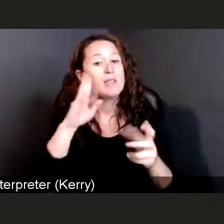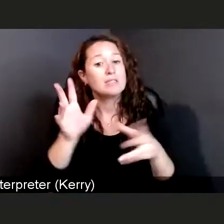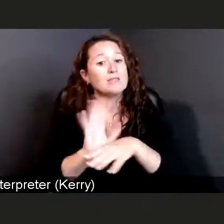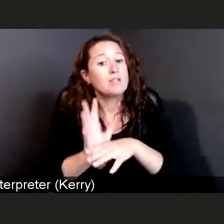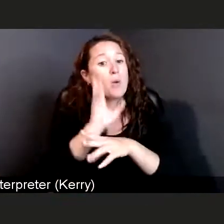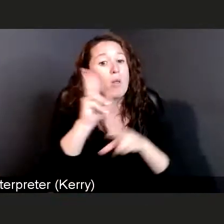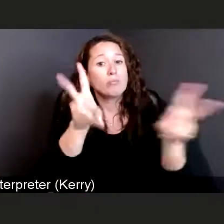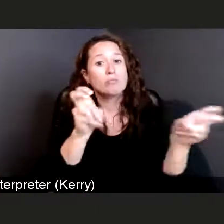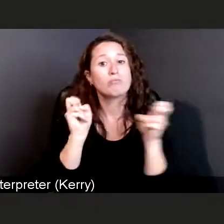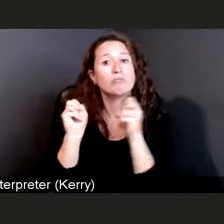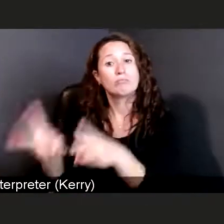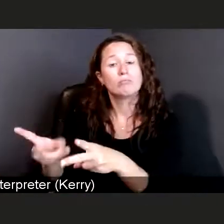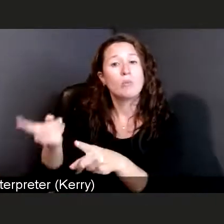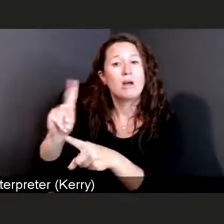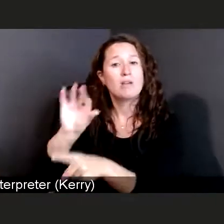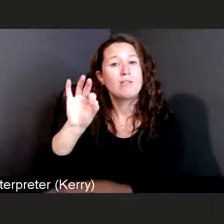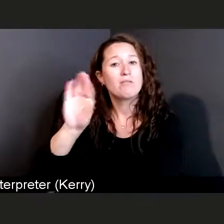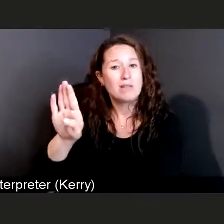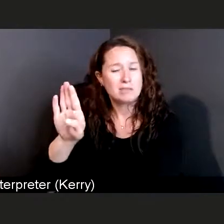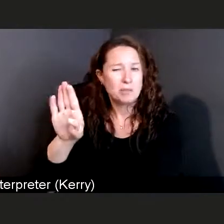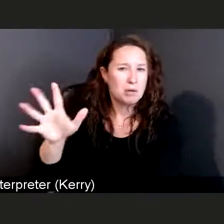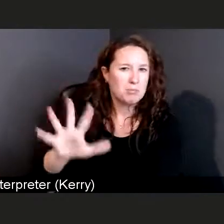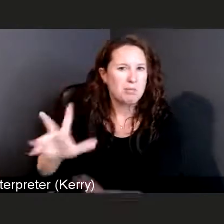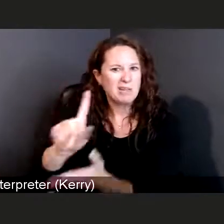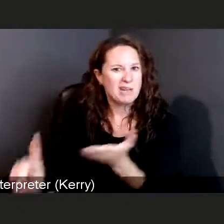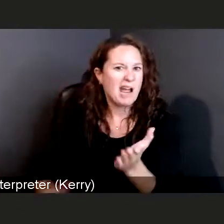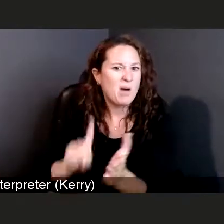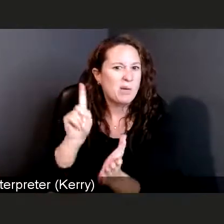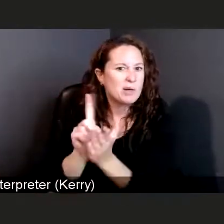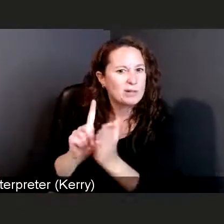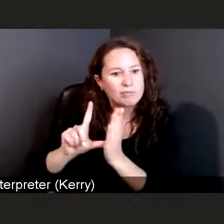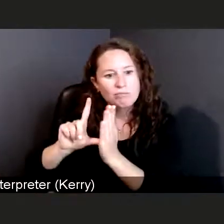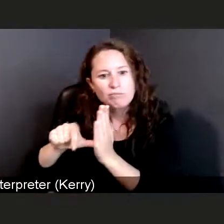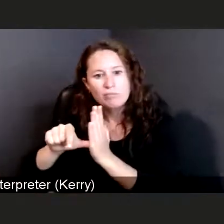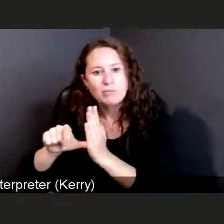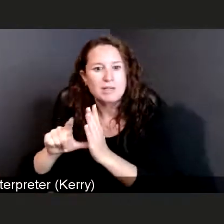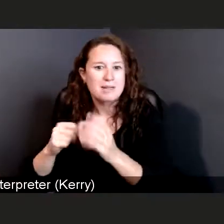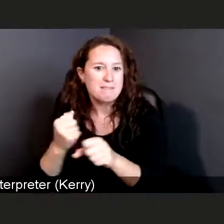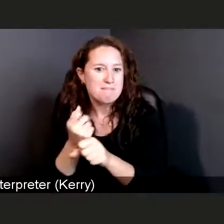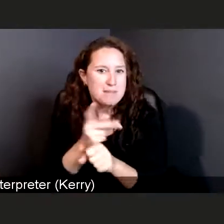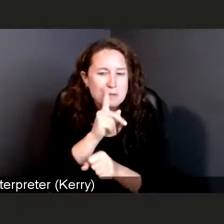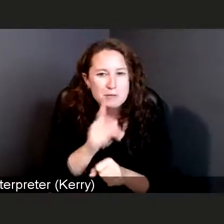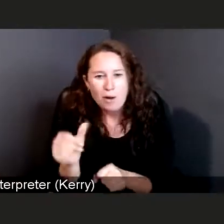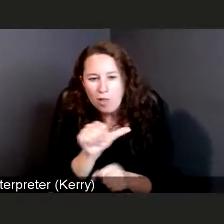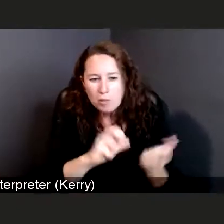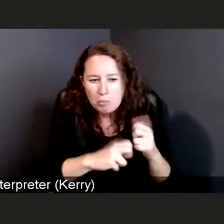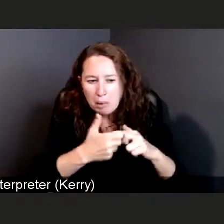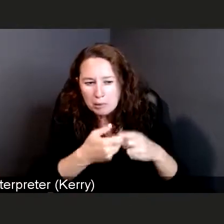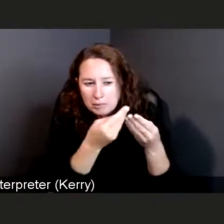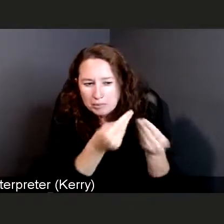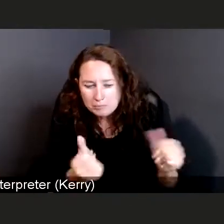probably in the next hour or so, once we get some of our gremlins taken care of. Thank you so much for trusting us,